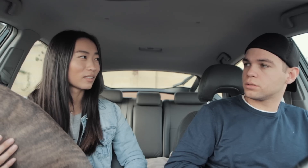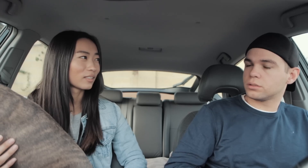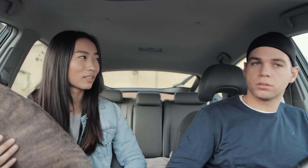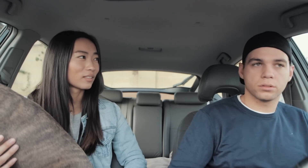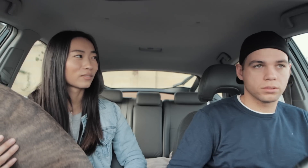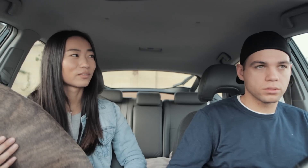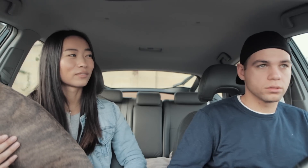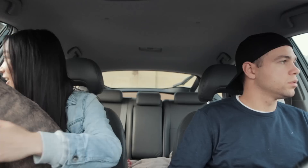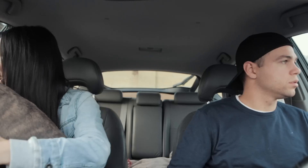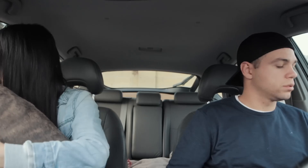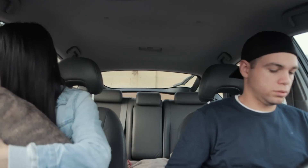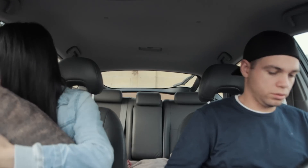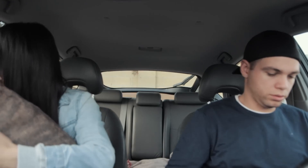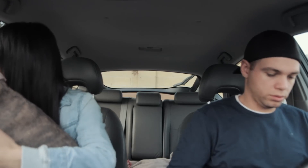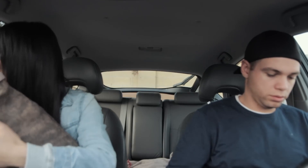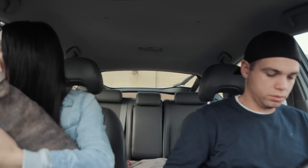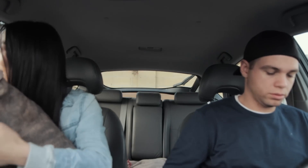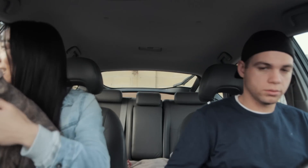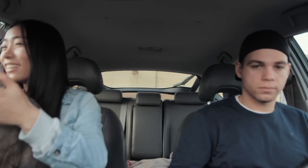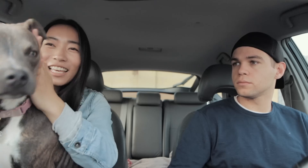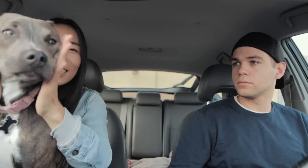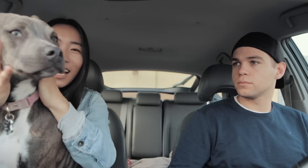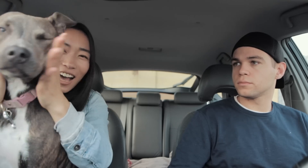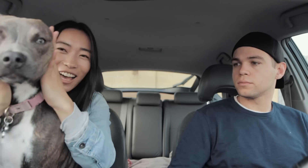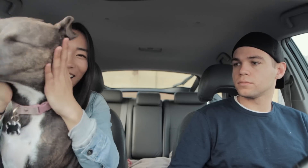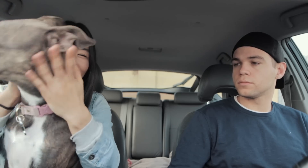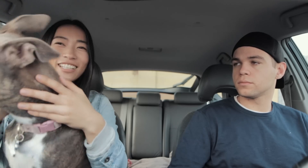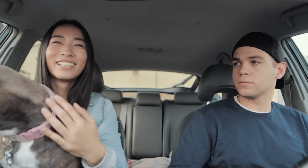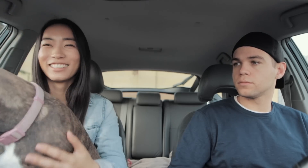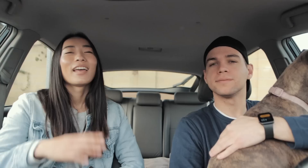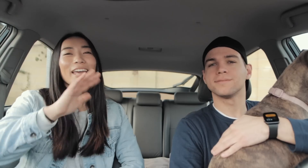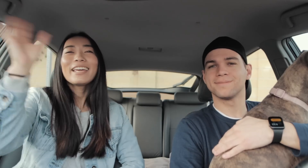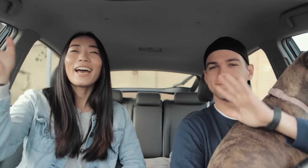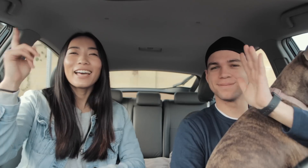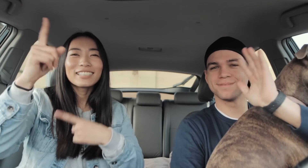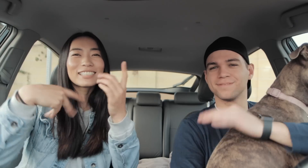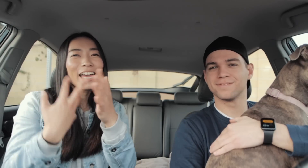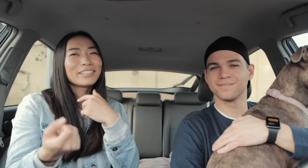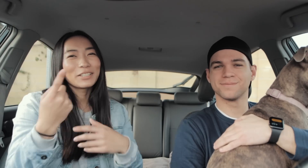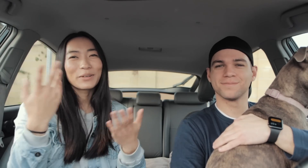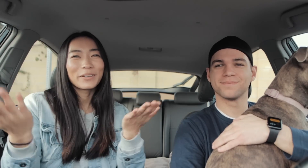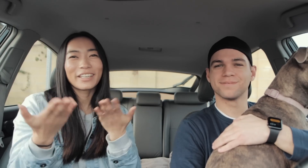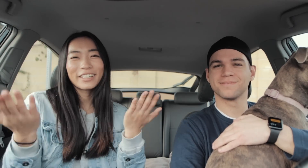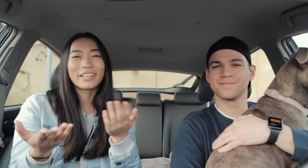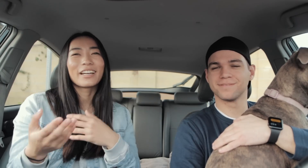*growling* E: the cat is gone E: it's gone! Hey guys. It's Sign Duo here